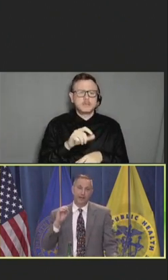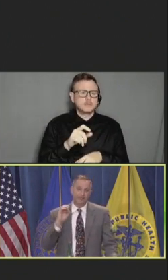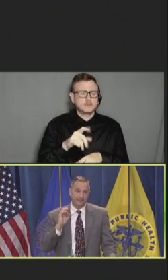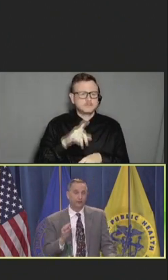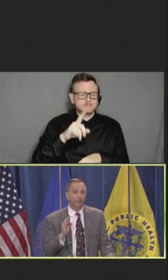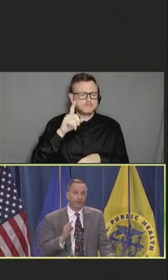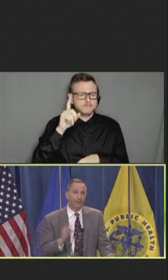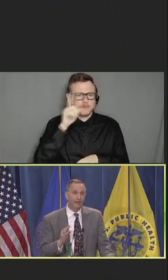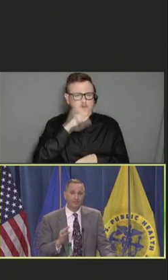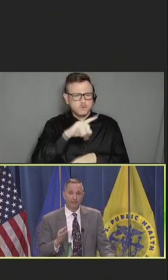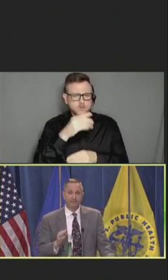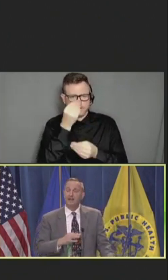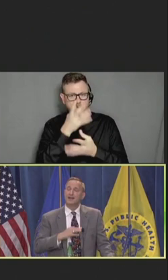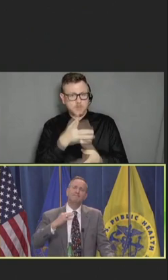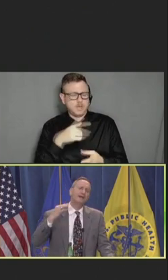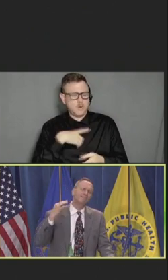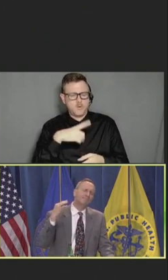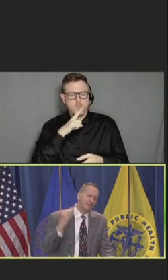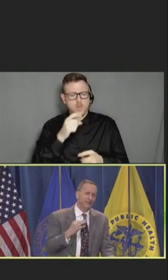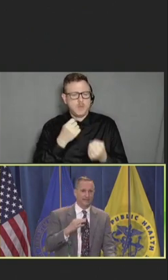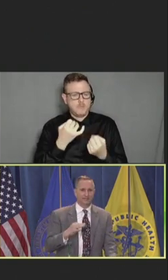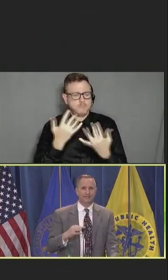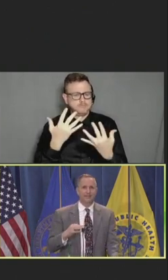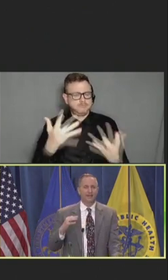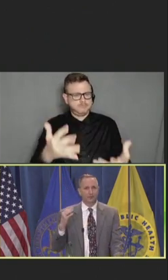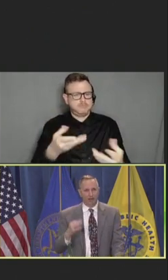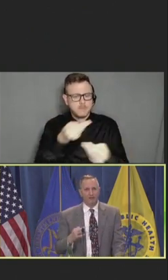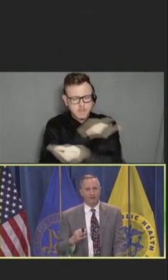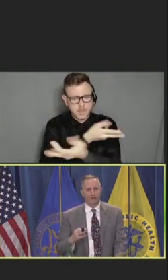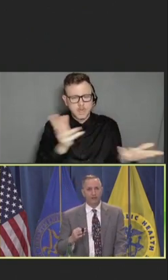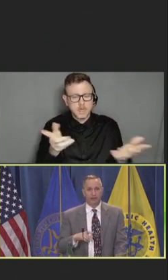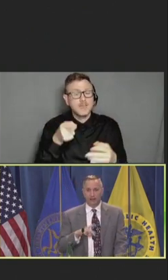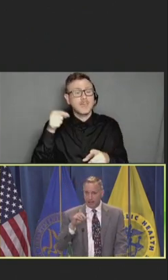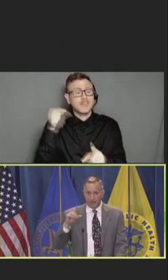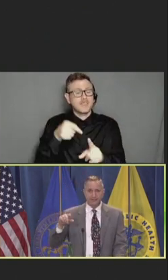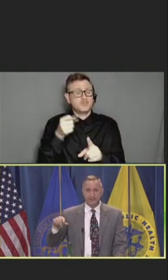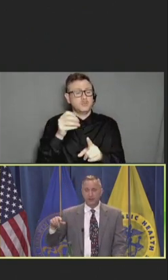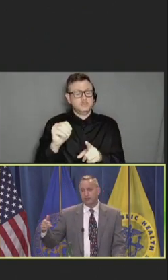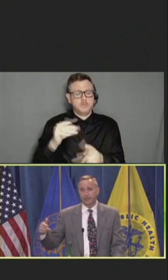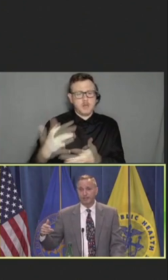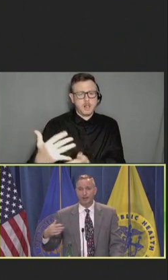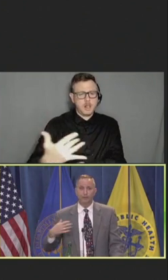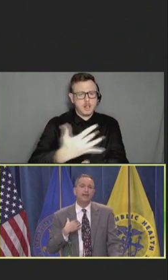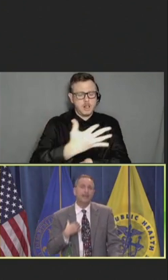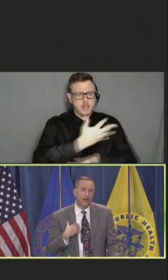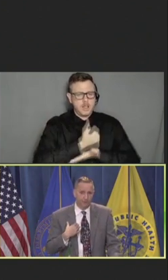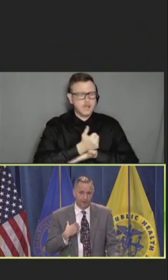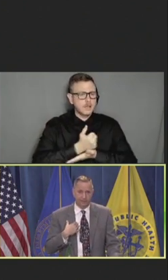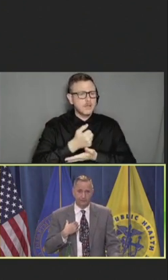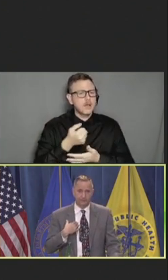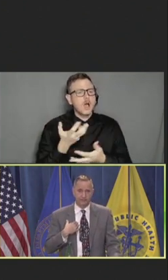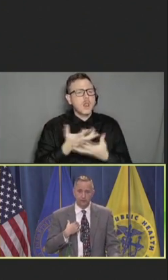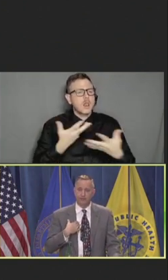And these social media companies make billions in revenue because it's called clickbait. We can't help ourselves as humans.